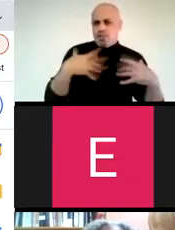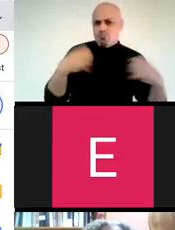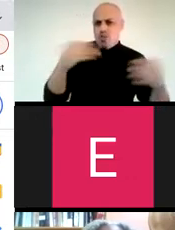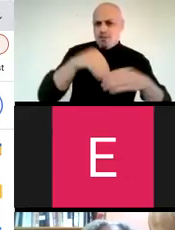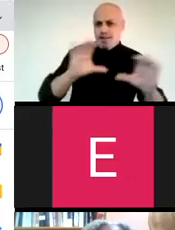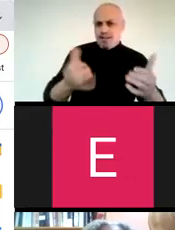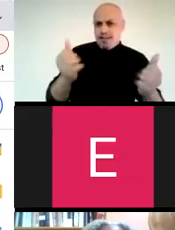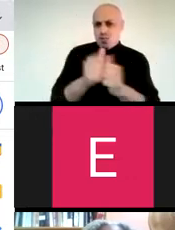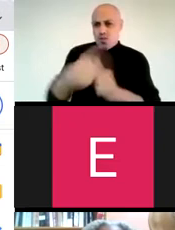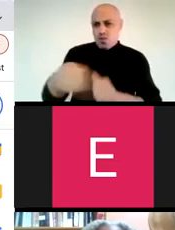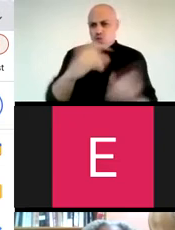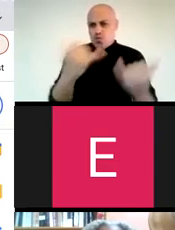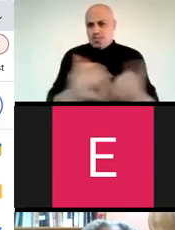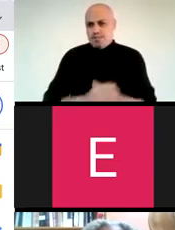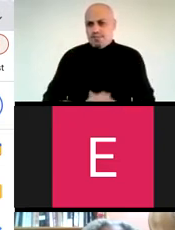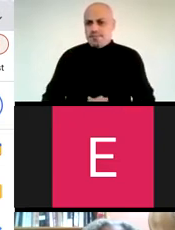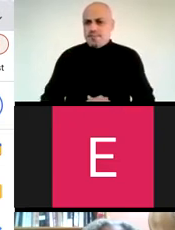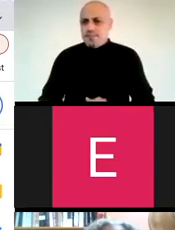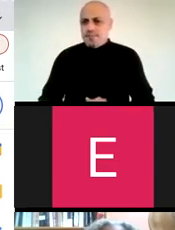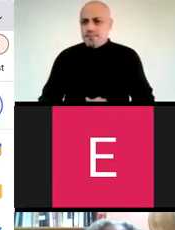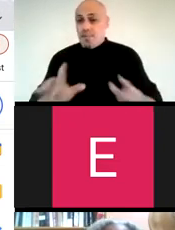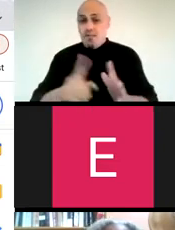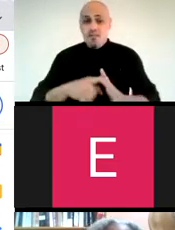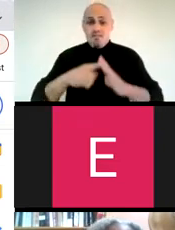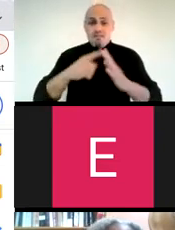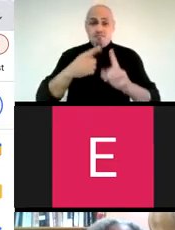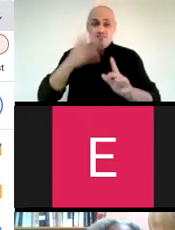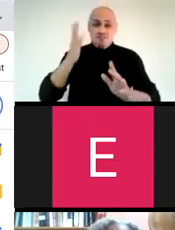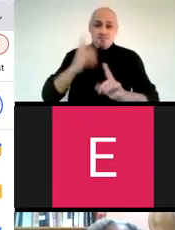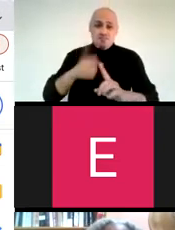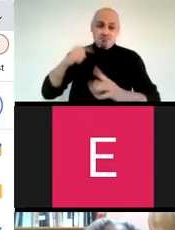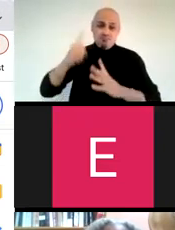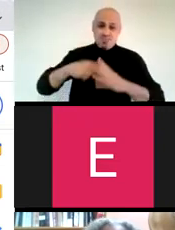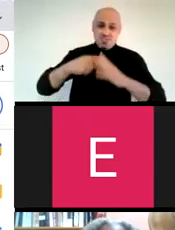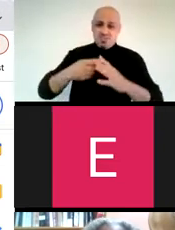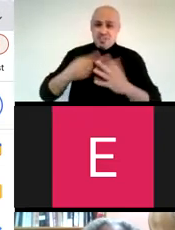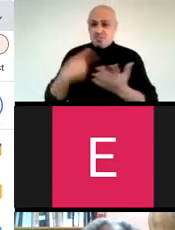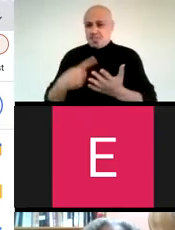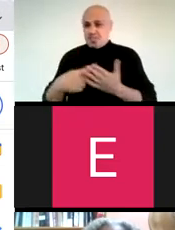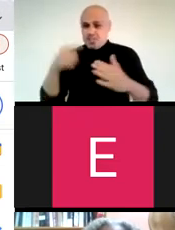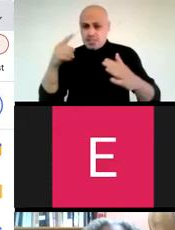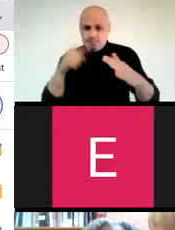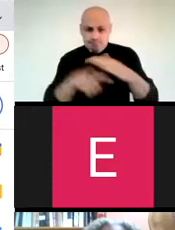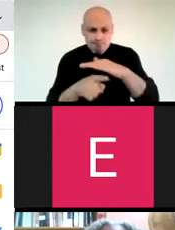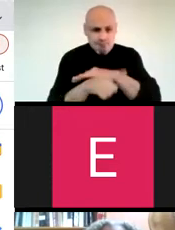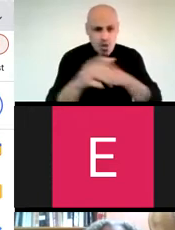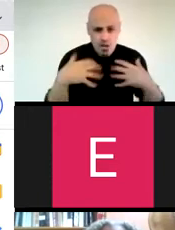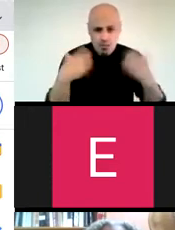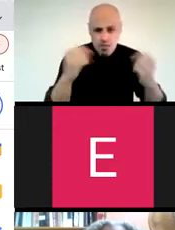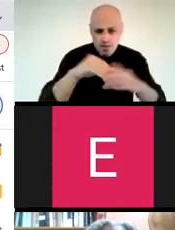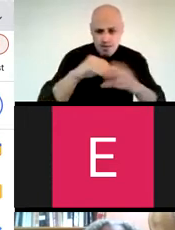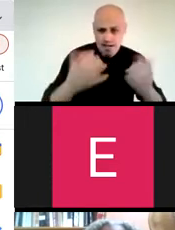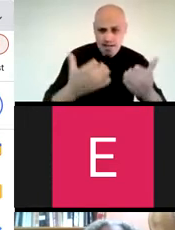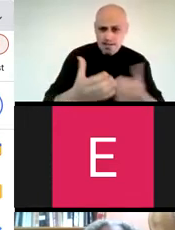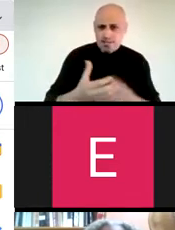the Classroom with you today. From the start, when we were talking about exploring bravery in the